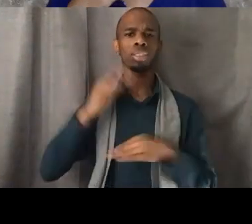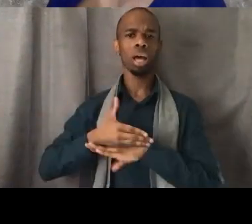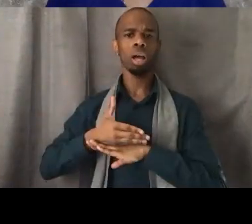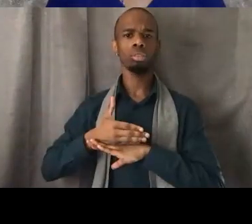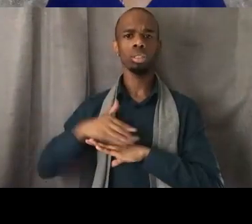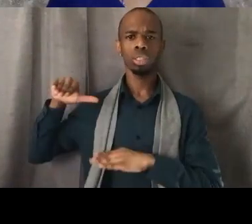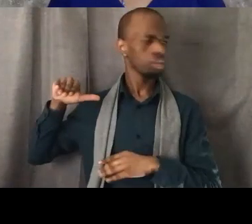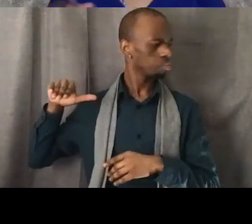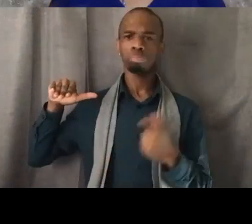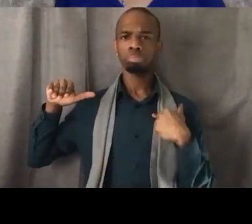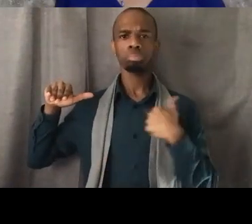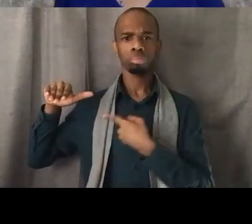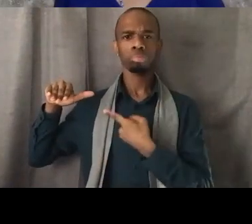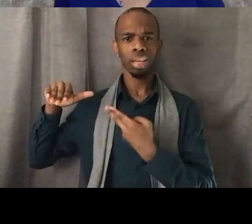And July 13th,